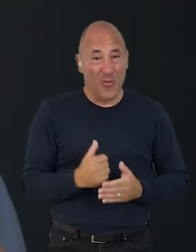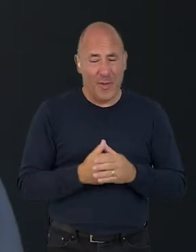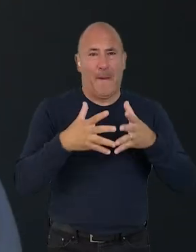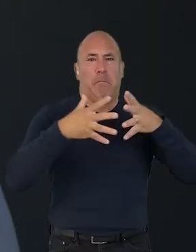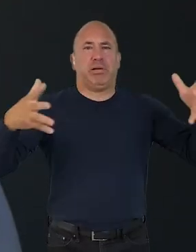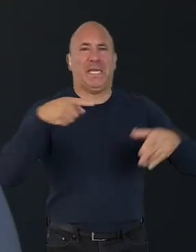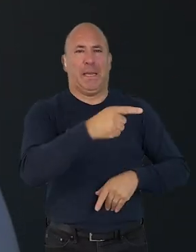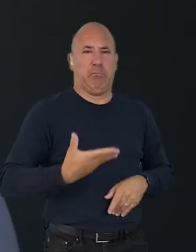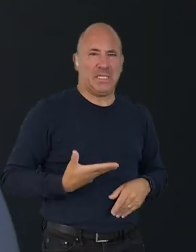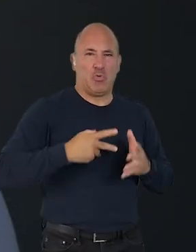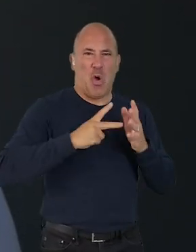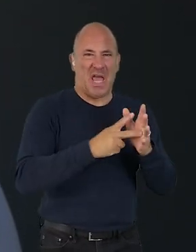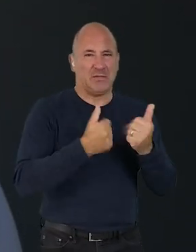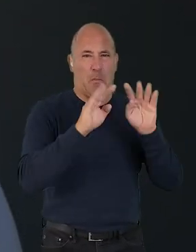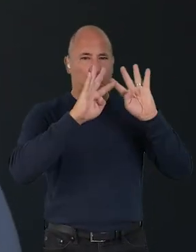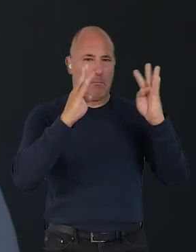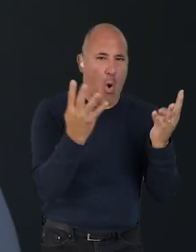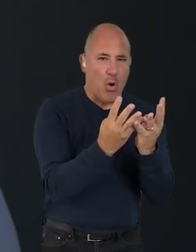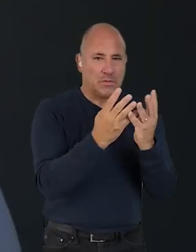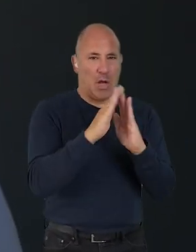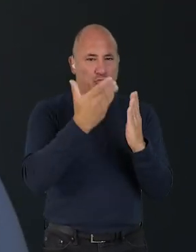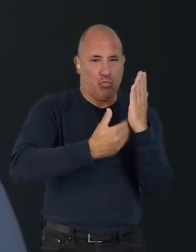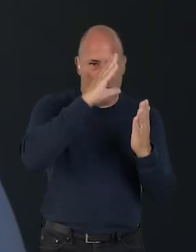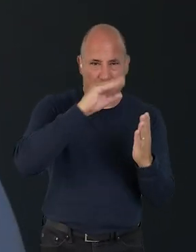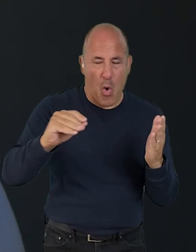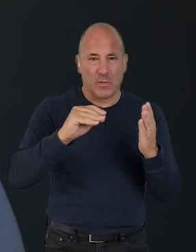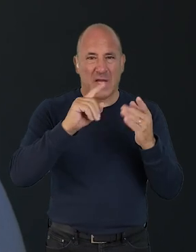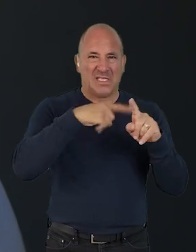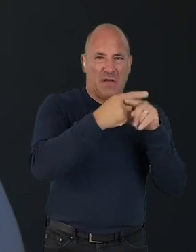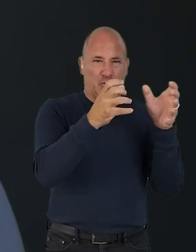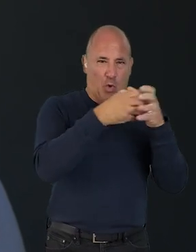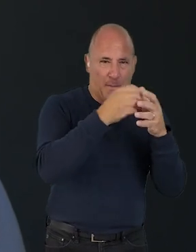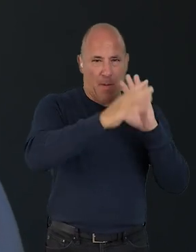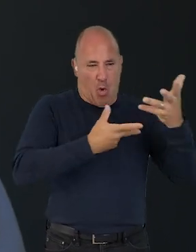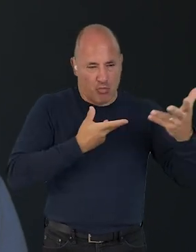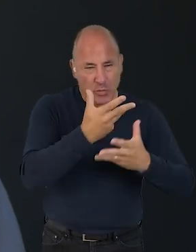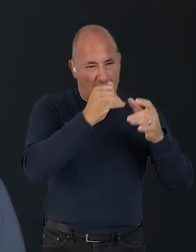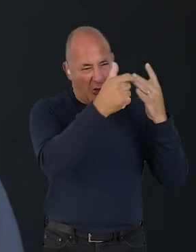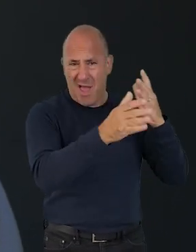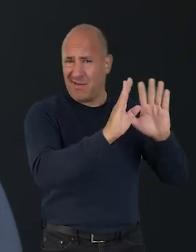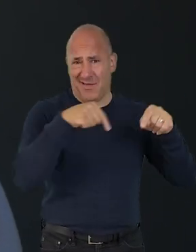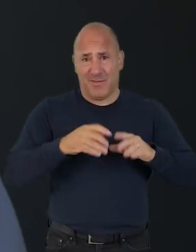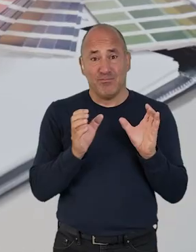Unlike larger creative businesses and organisations, which often have boards, exec groups, reporting that all must be consulted,